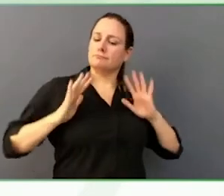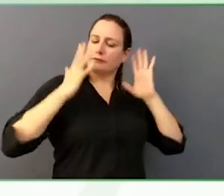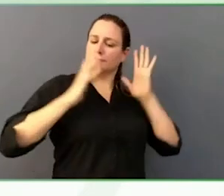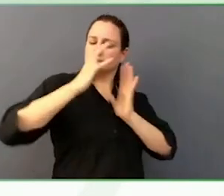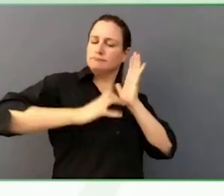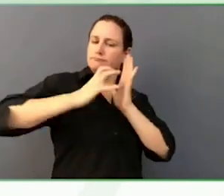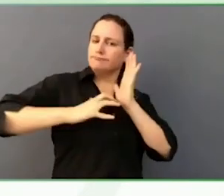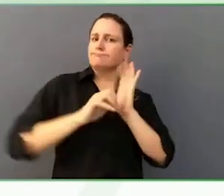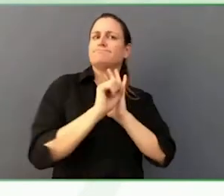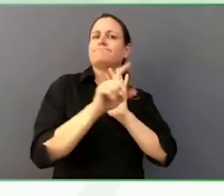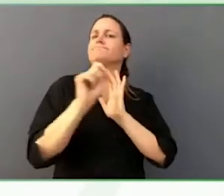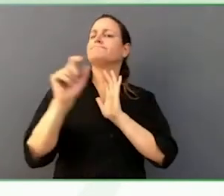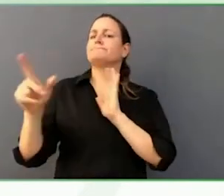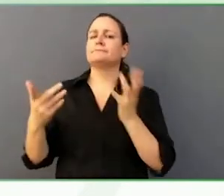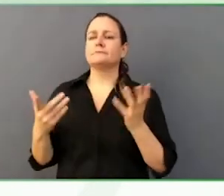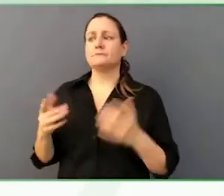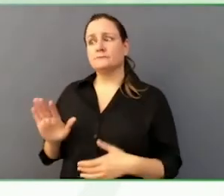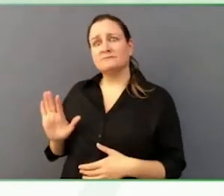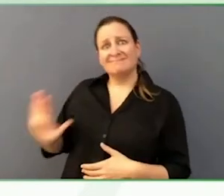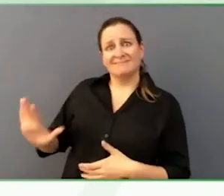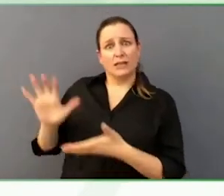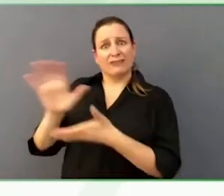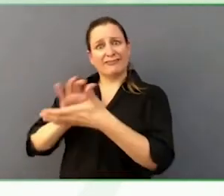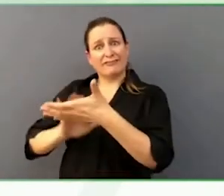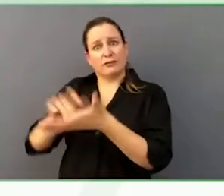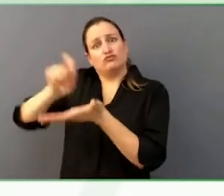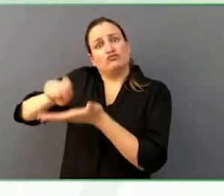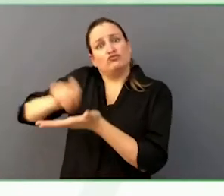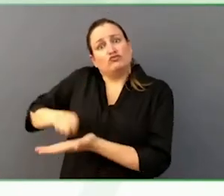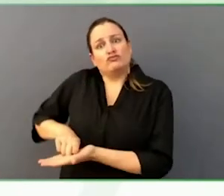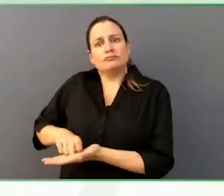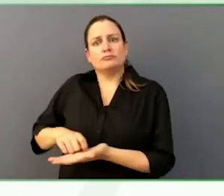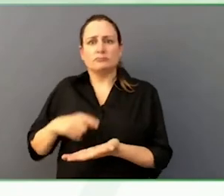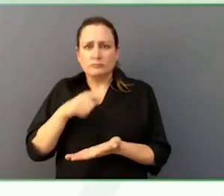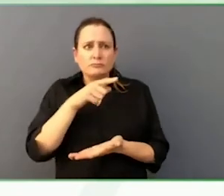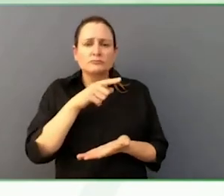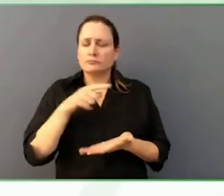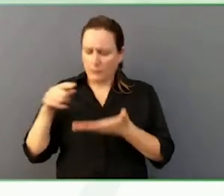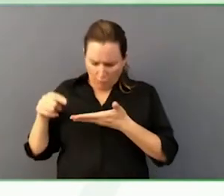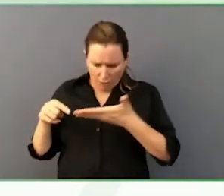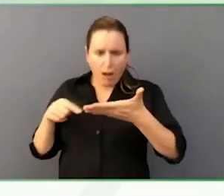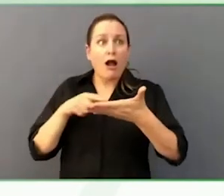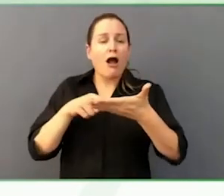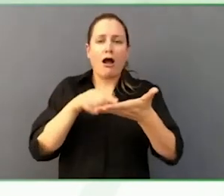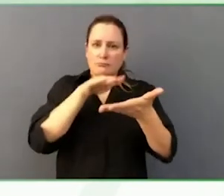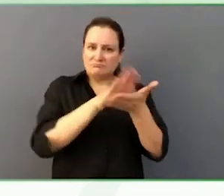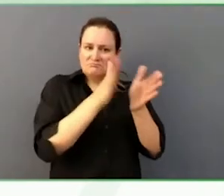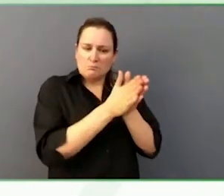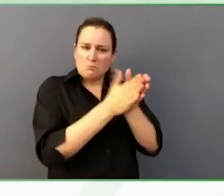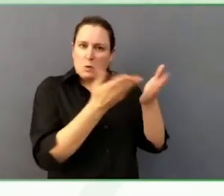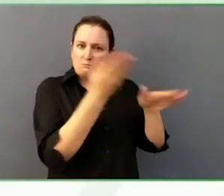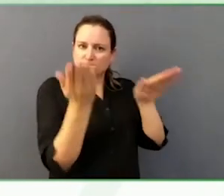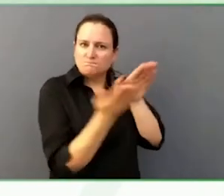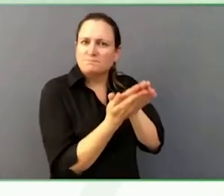published in newspapers, I can't get something published, then we have Nick who has anything against him.